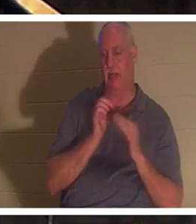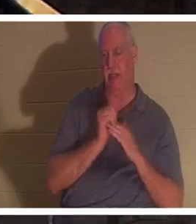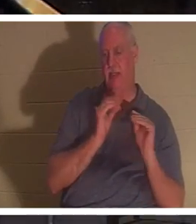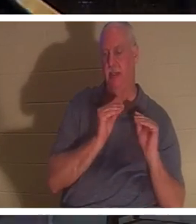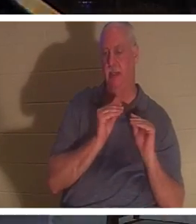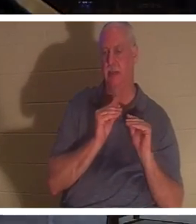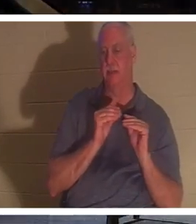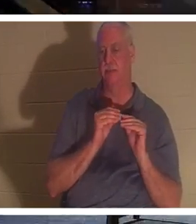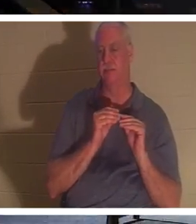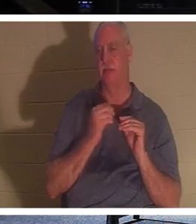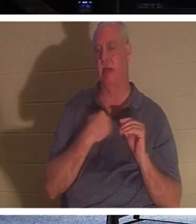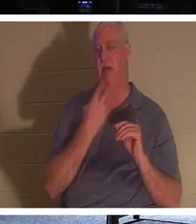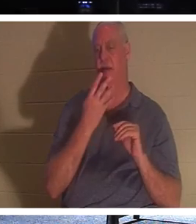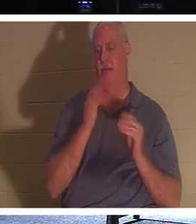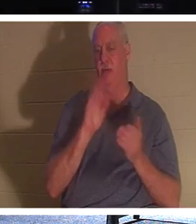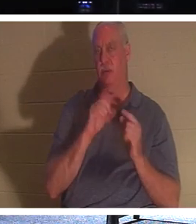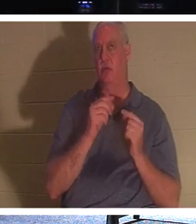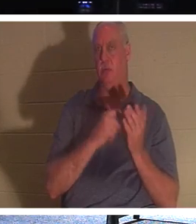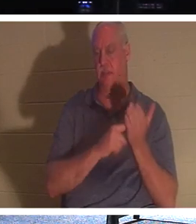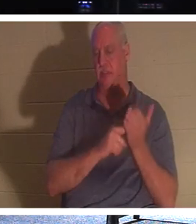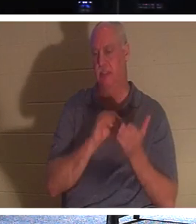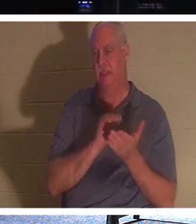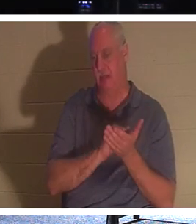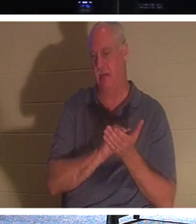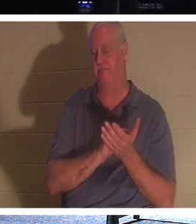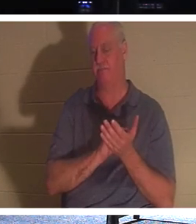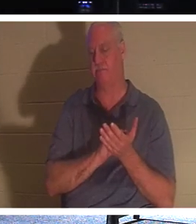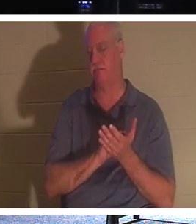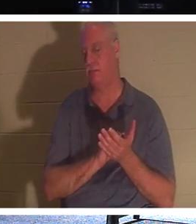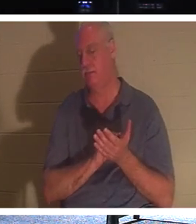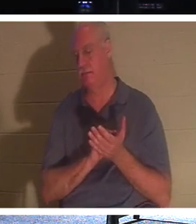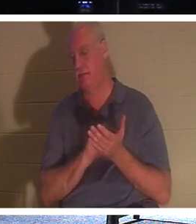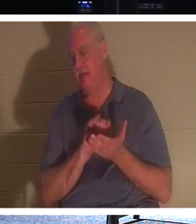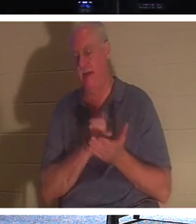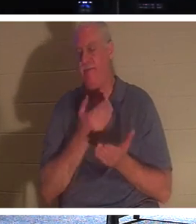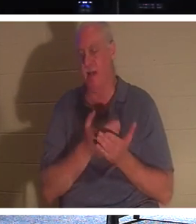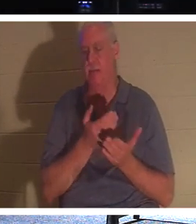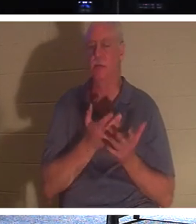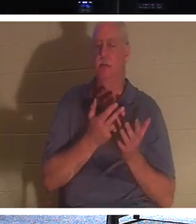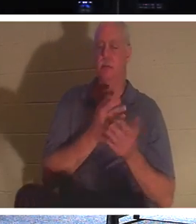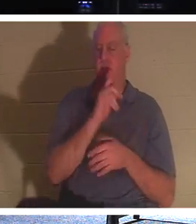four small groups and we've been talking about this very fact in Tuesday and Thursday group,